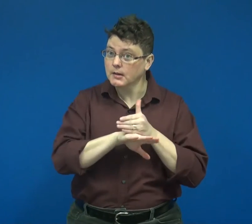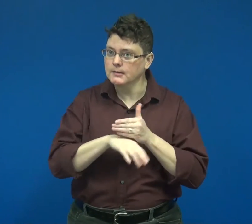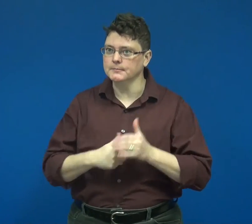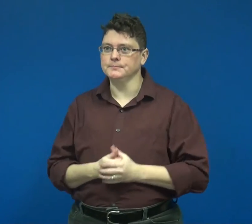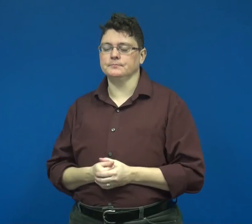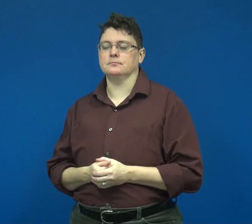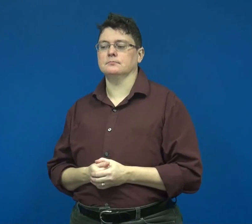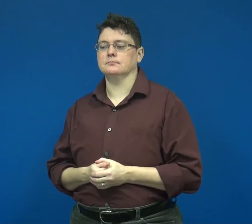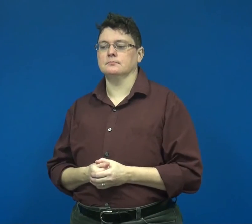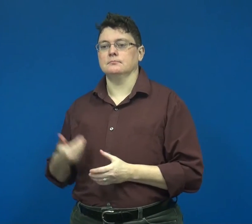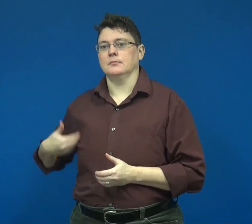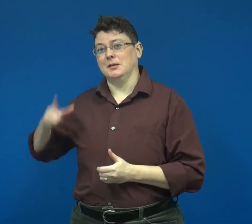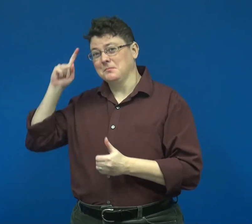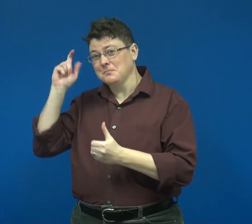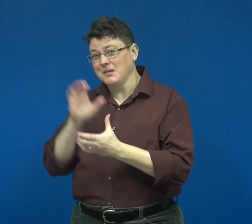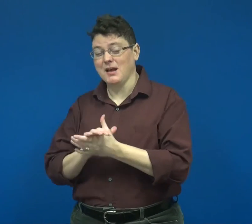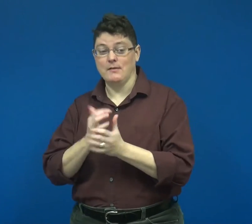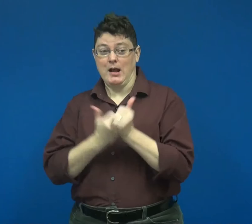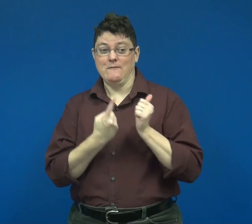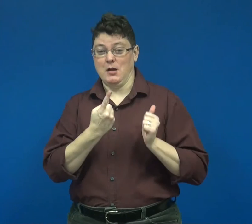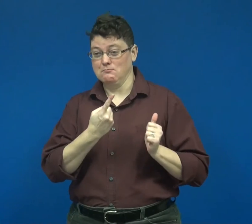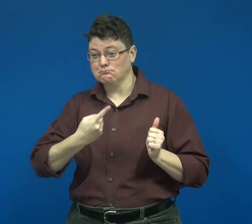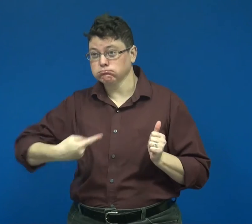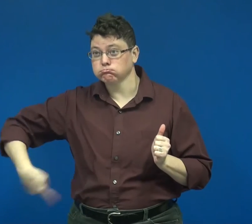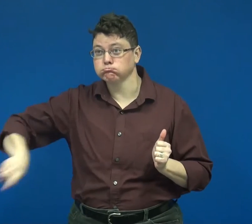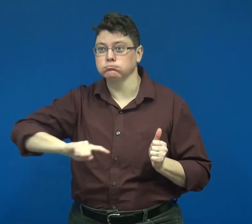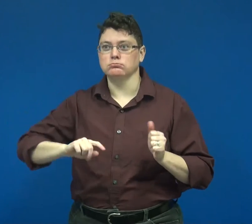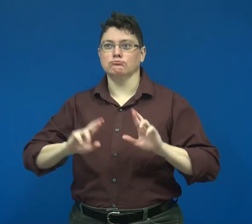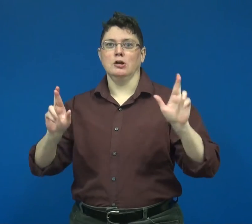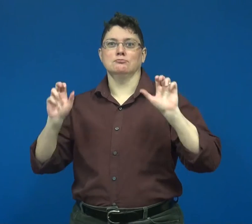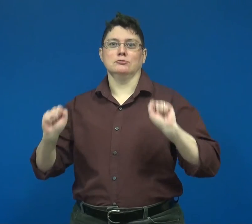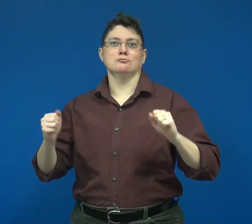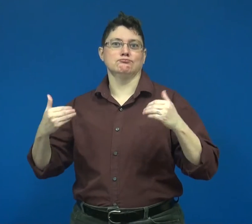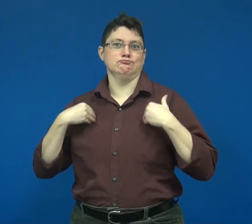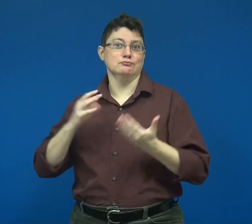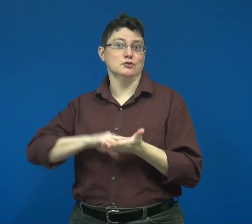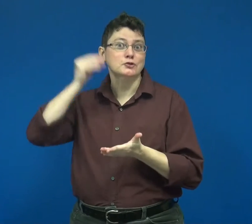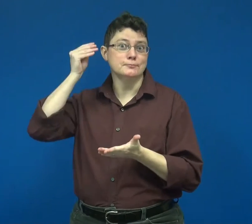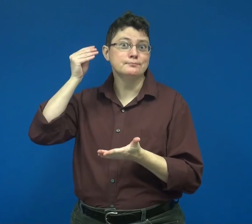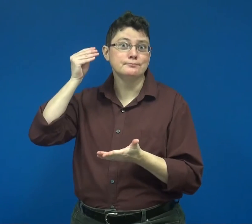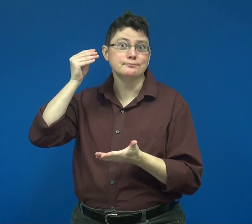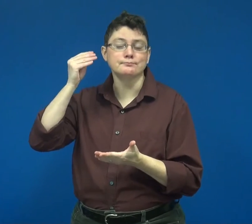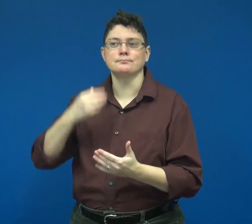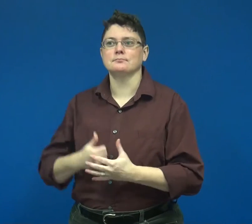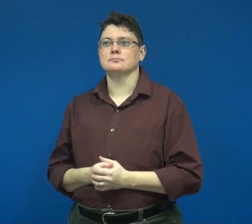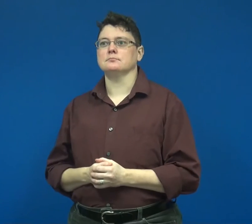I believe everyone has potential to learn